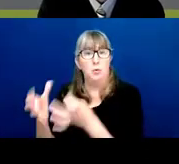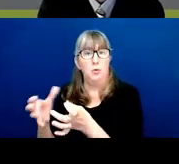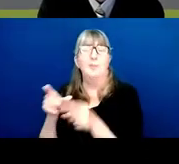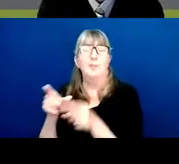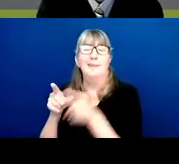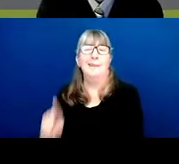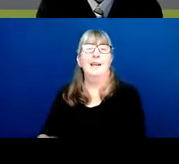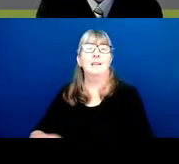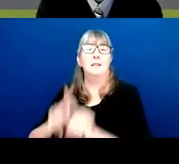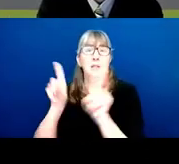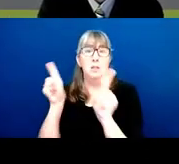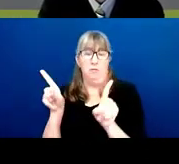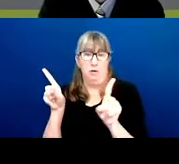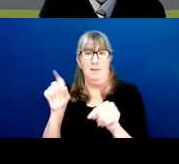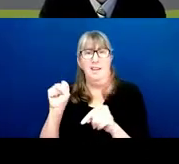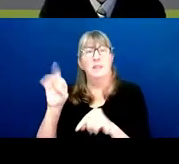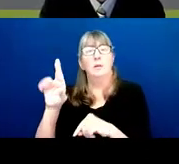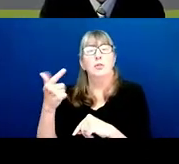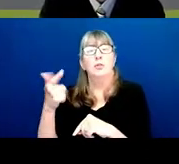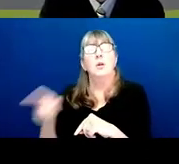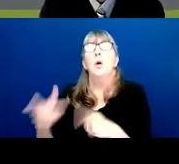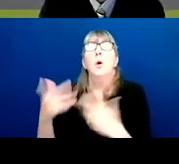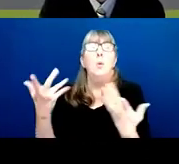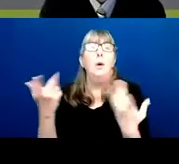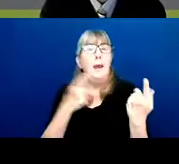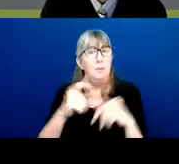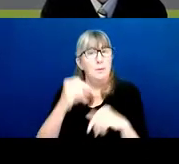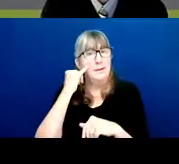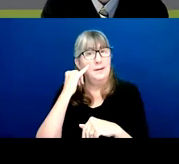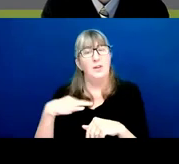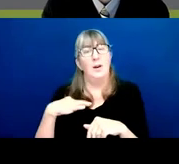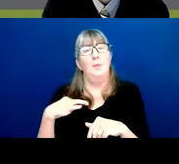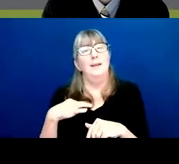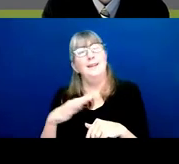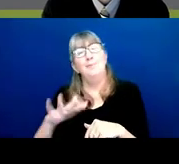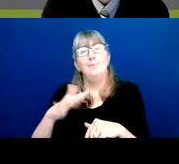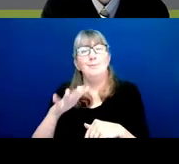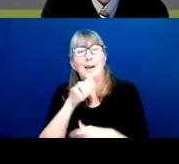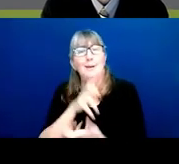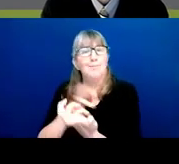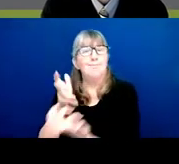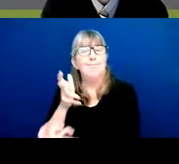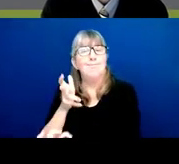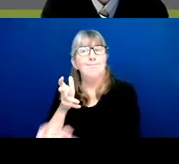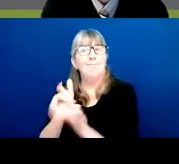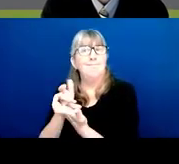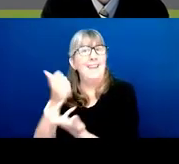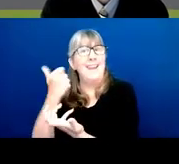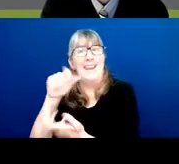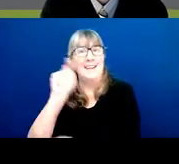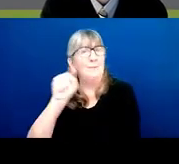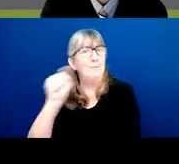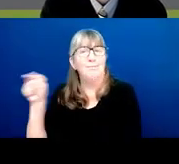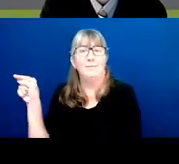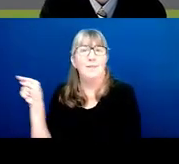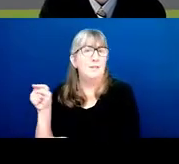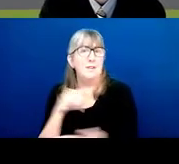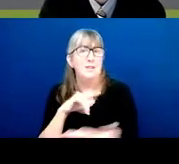What happens if your application isn't quite right for any of the study sections?